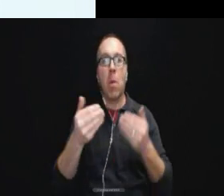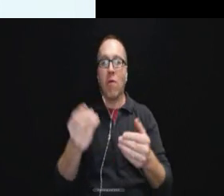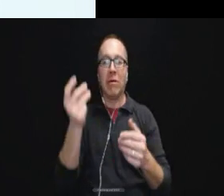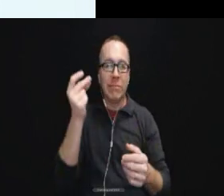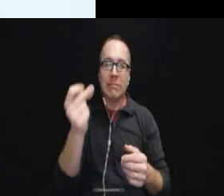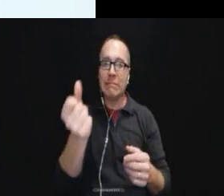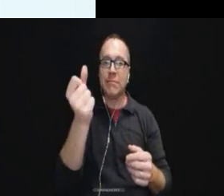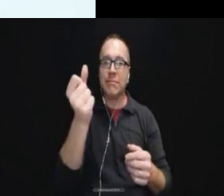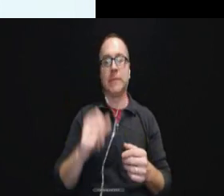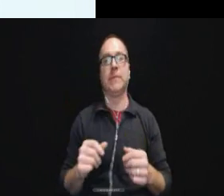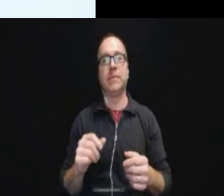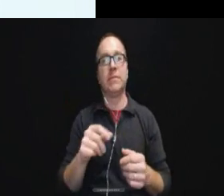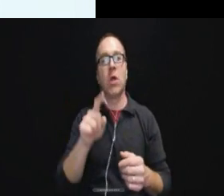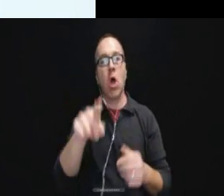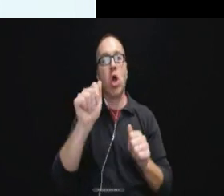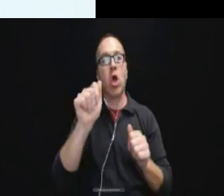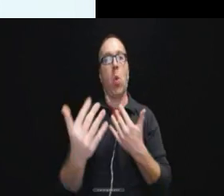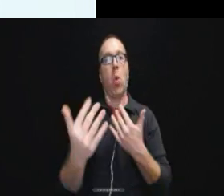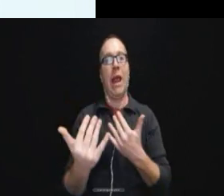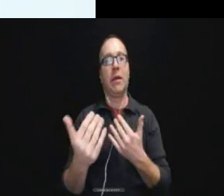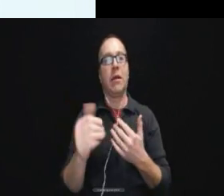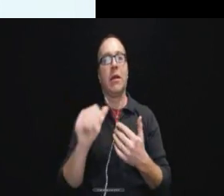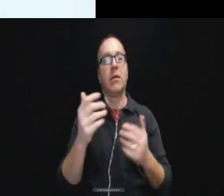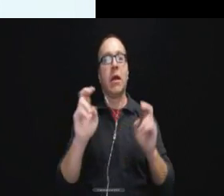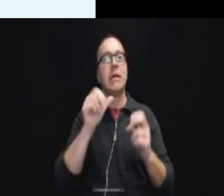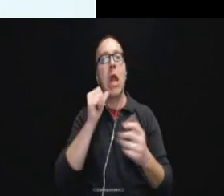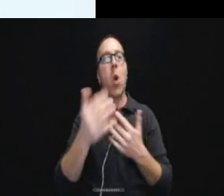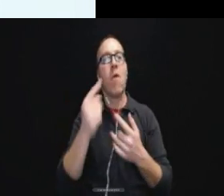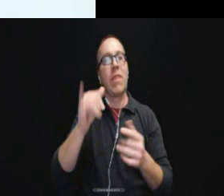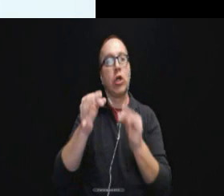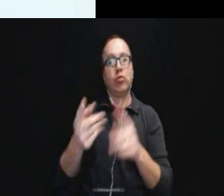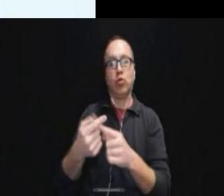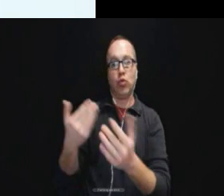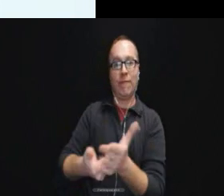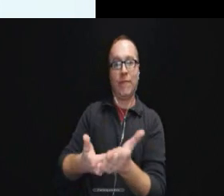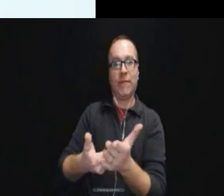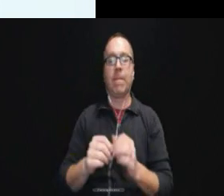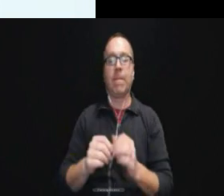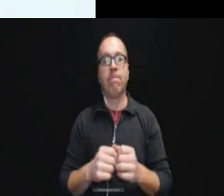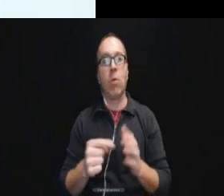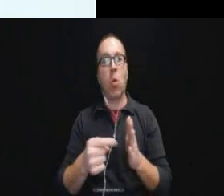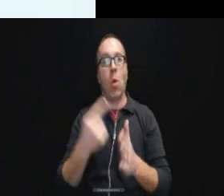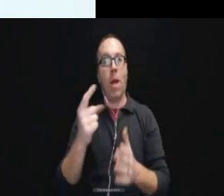And you could wait and not wait for that interpreter to arrive.